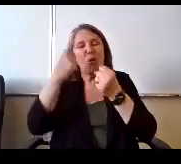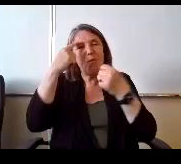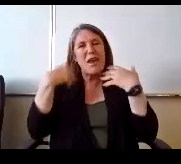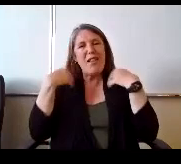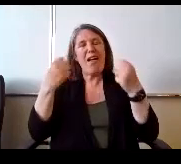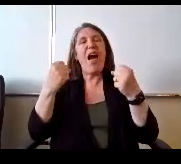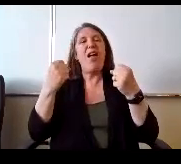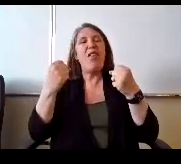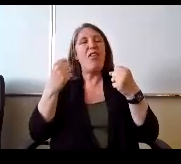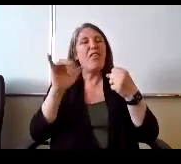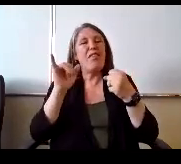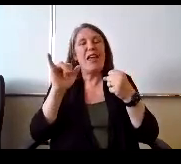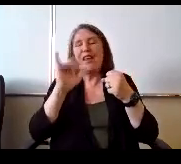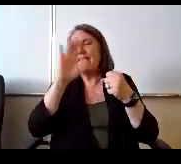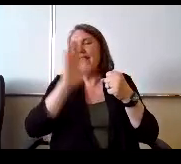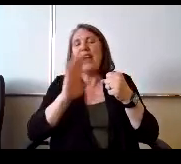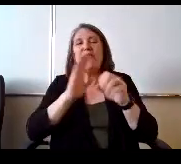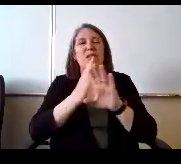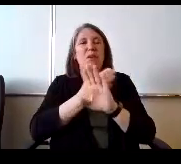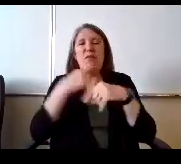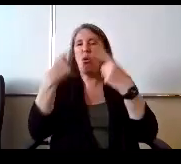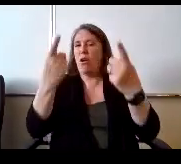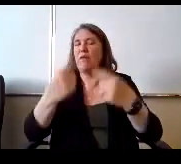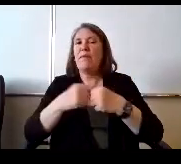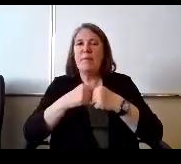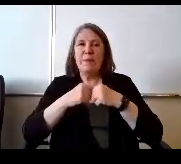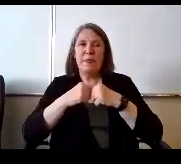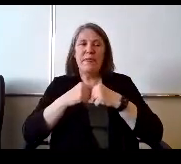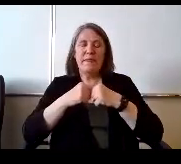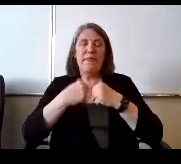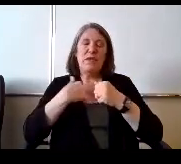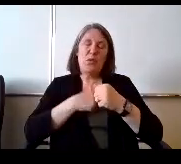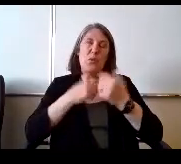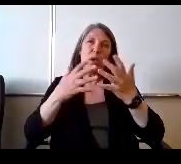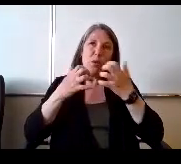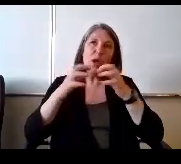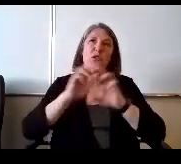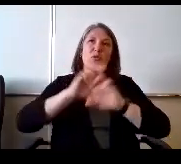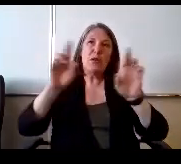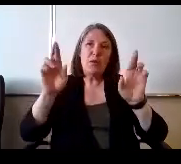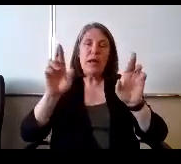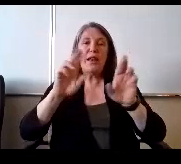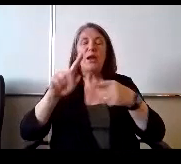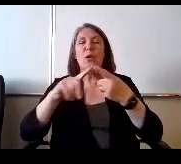before and so we want to be ready when our kids need support and I'm super